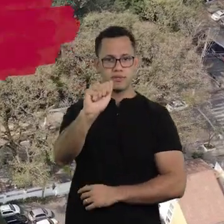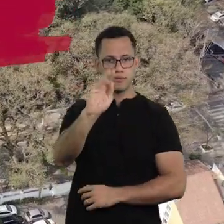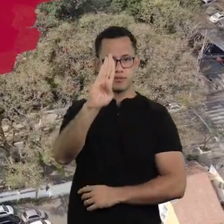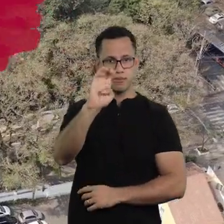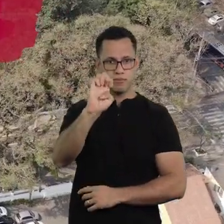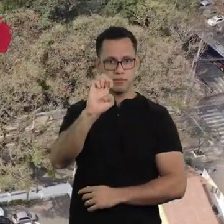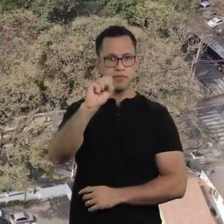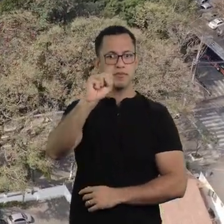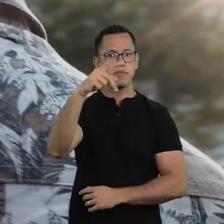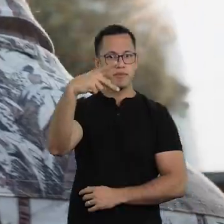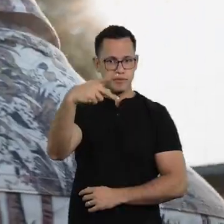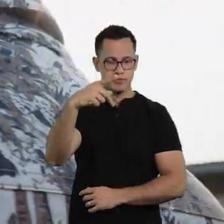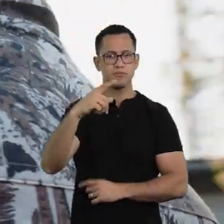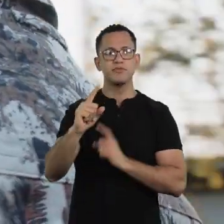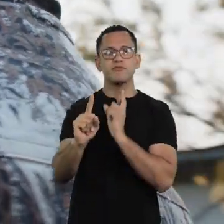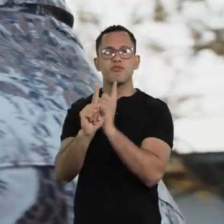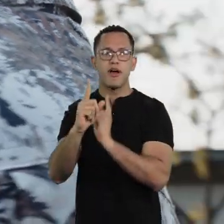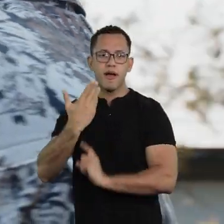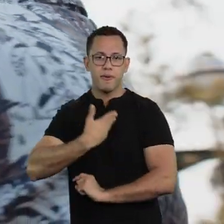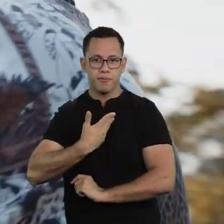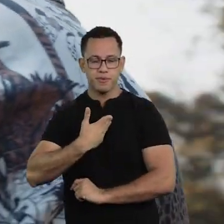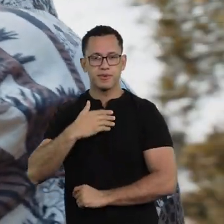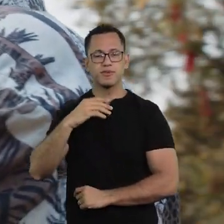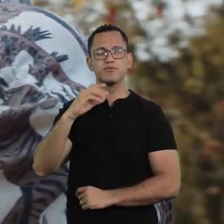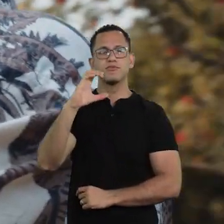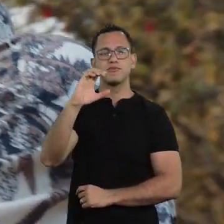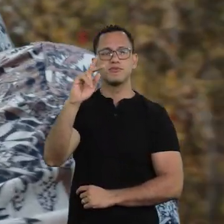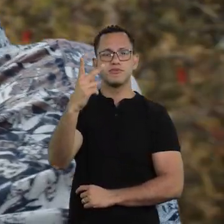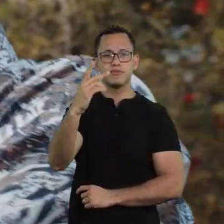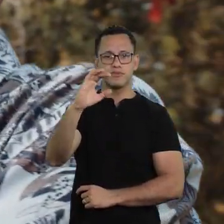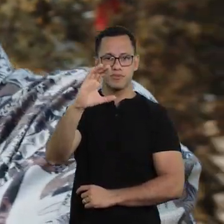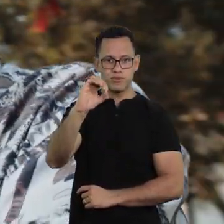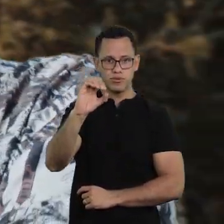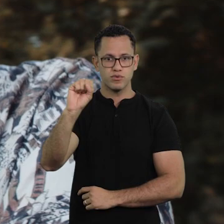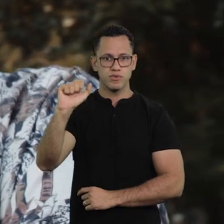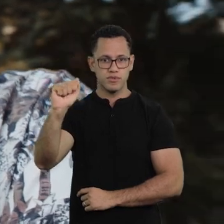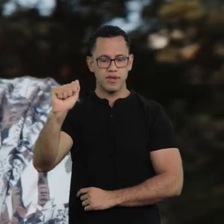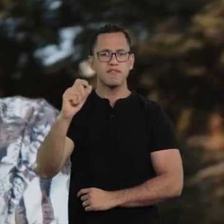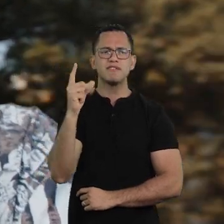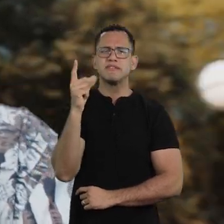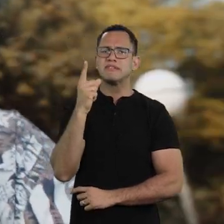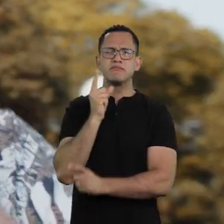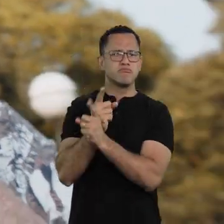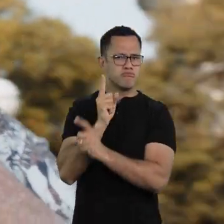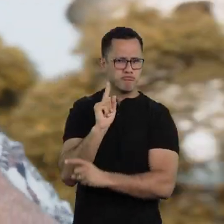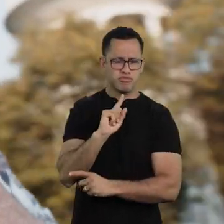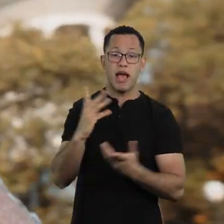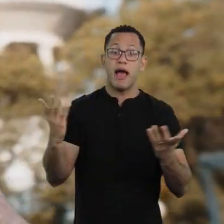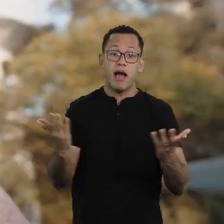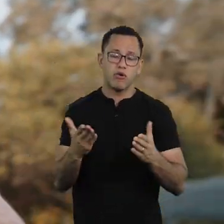I will meet my friend Xico Sa, writer, agitator, agitated and I haven't met him for a while,